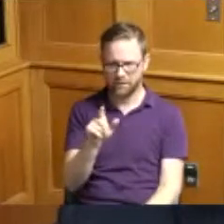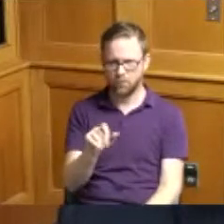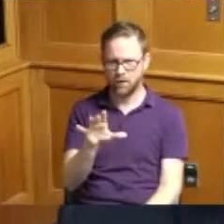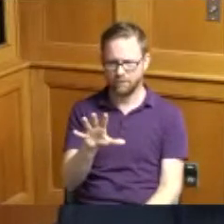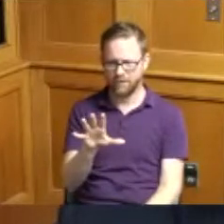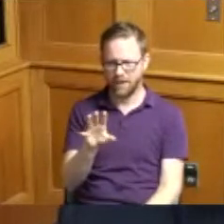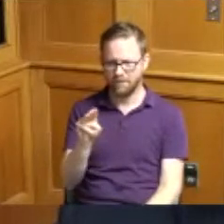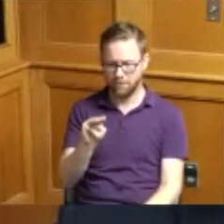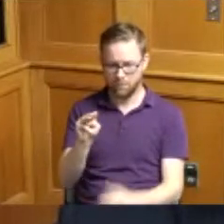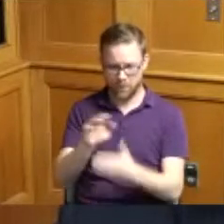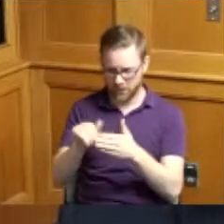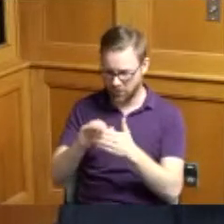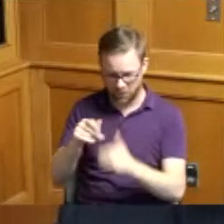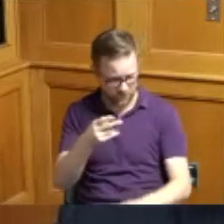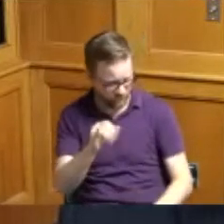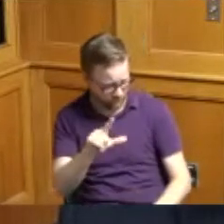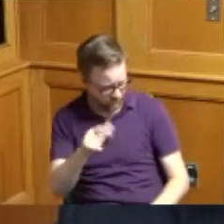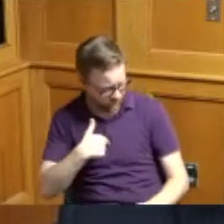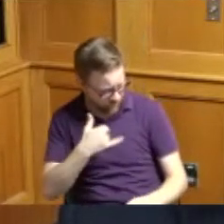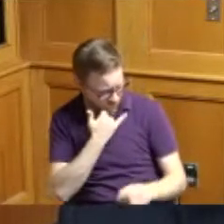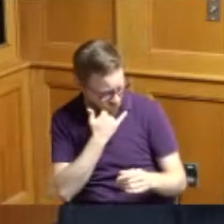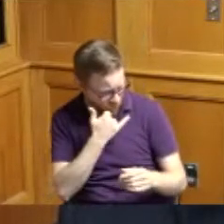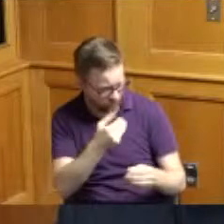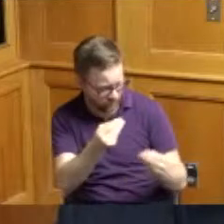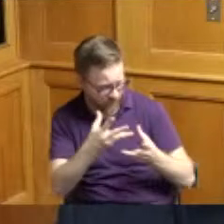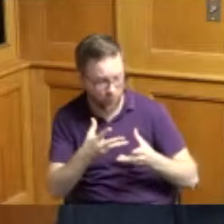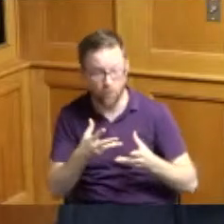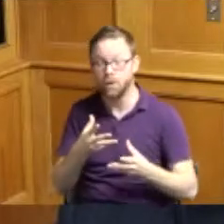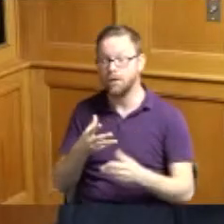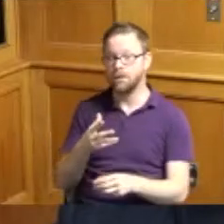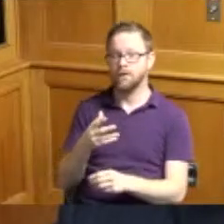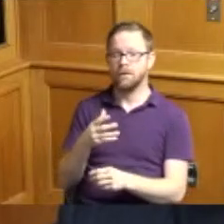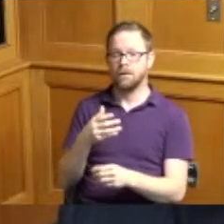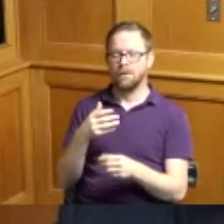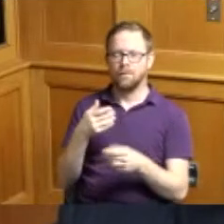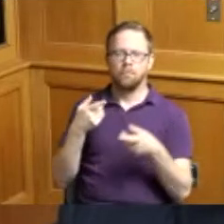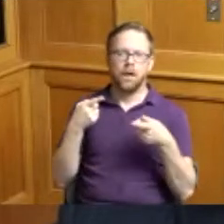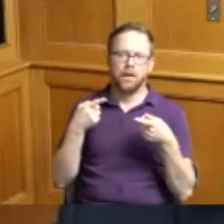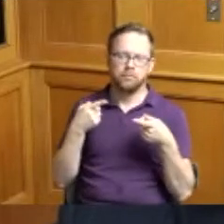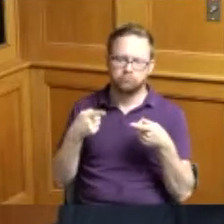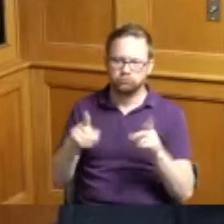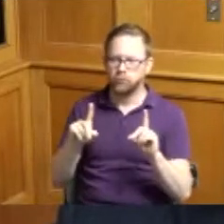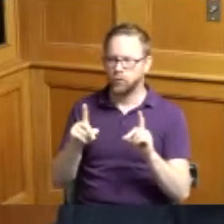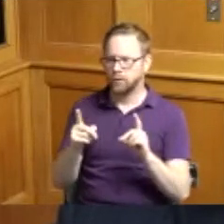Phil can correct me if I'm wrong on any of this but over the course of the past several months